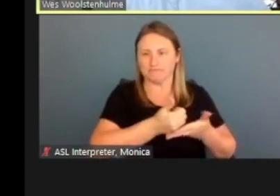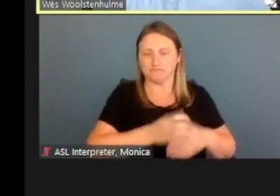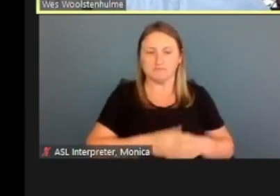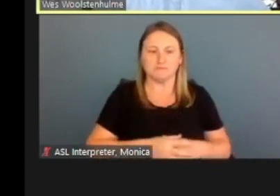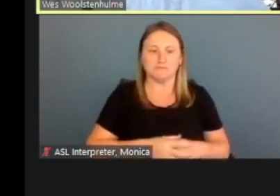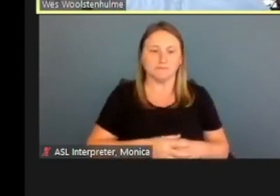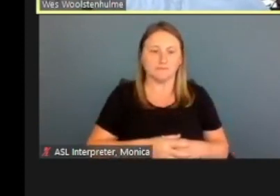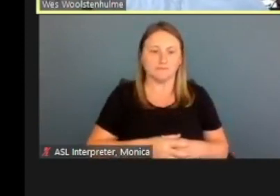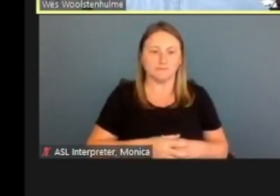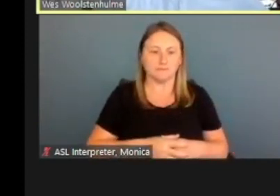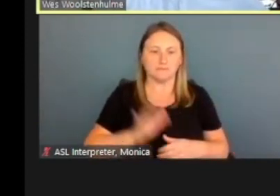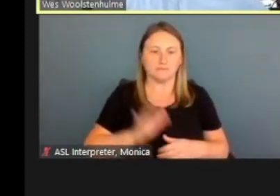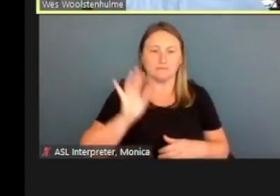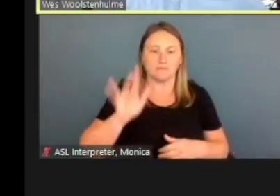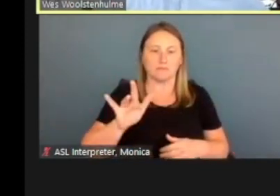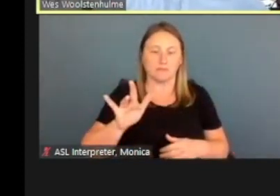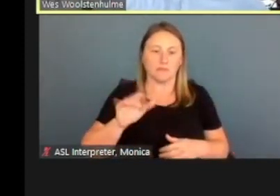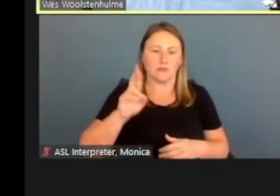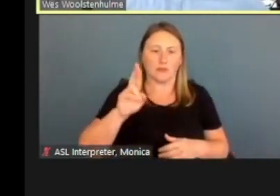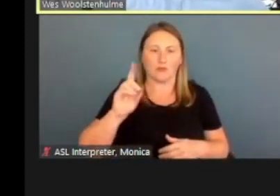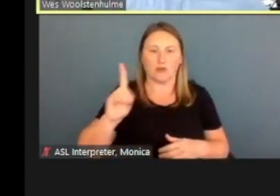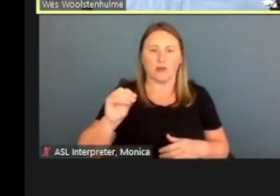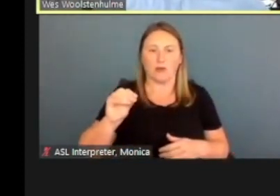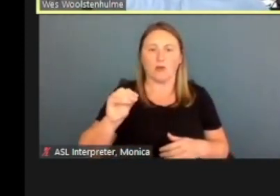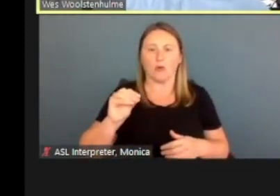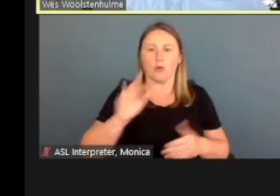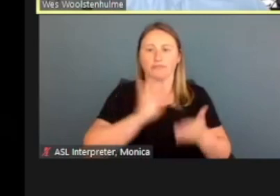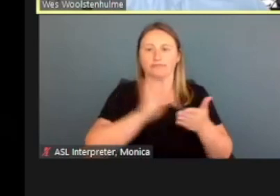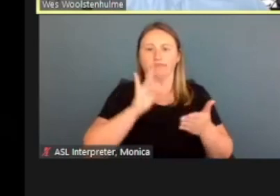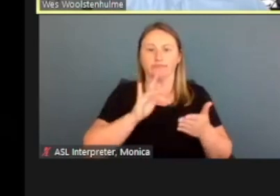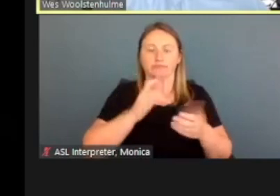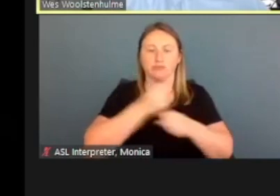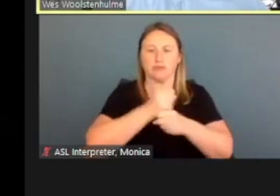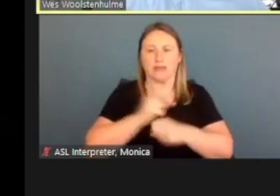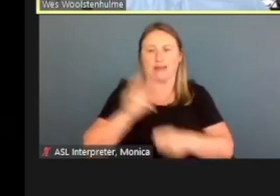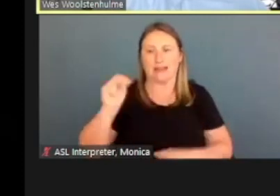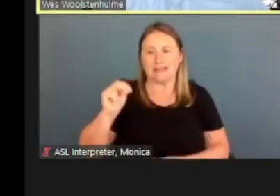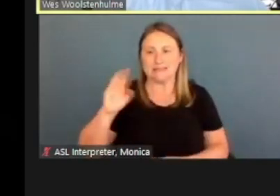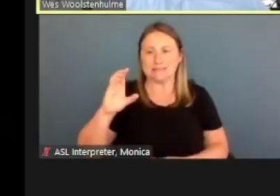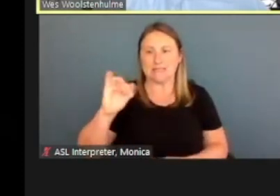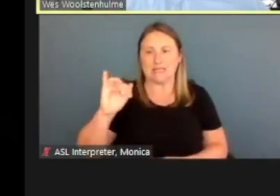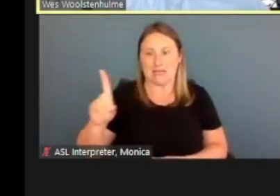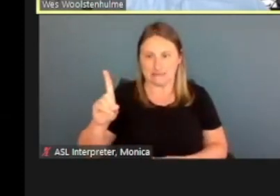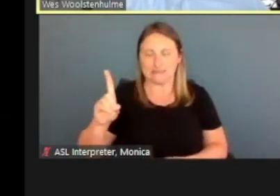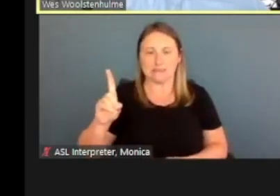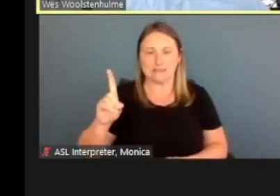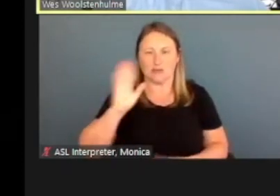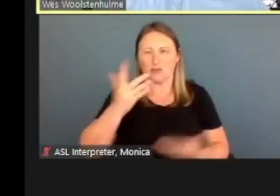And then by selecting that radio button and clicking create NCID, it gives you, let me go back a second.